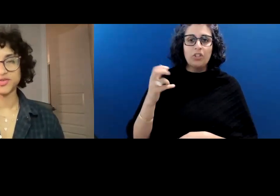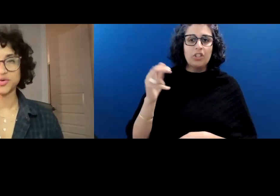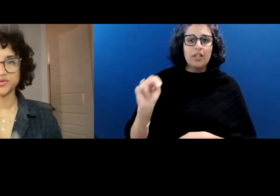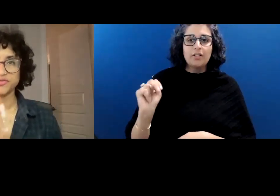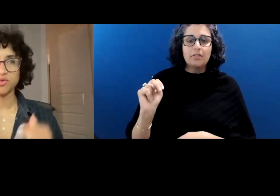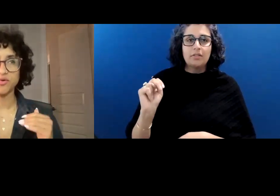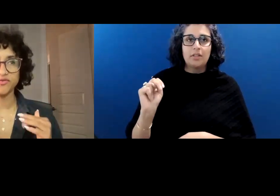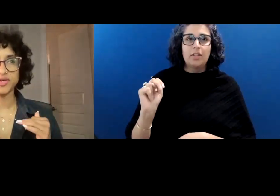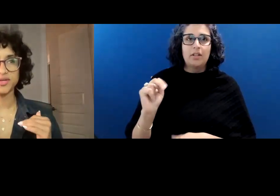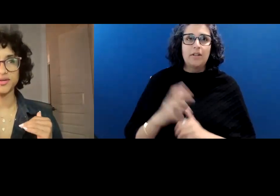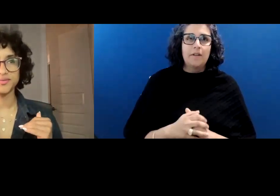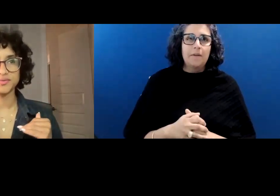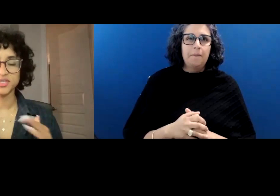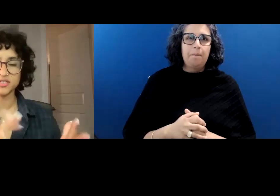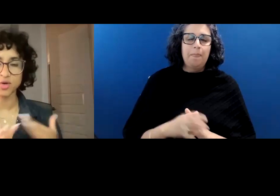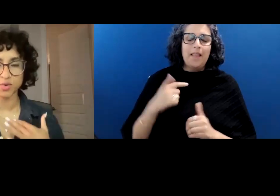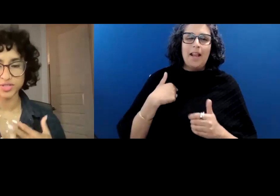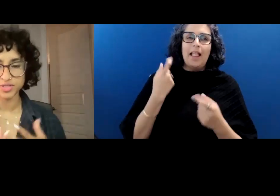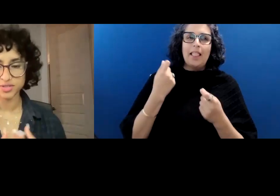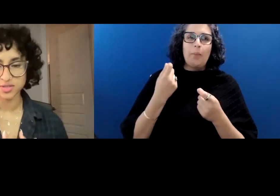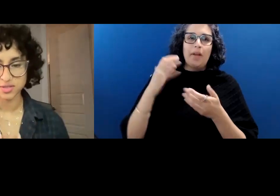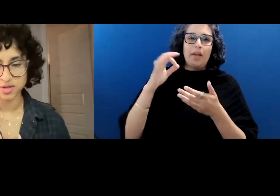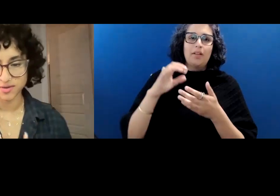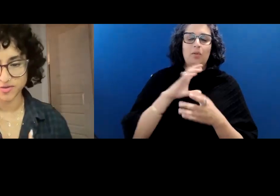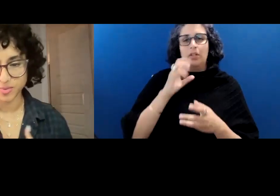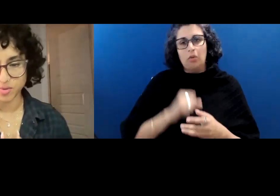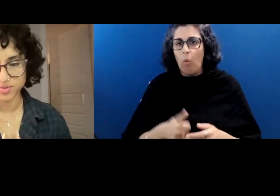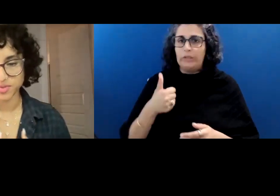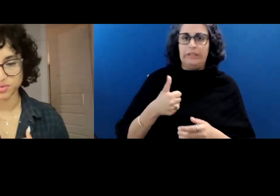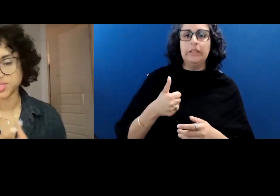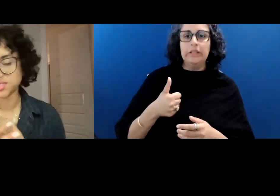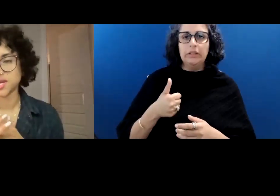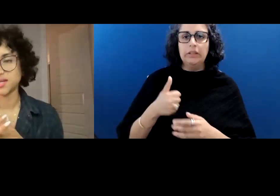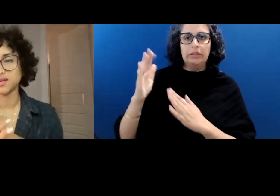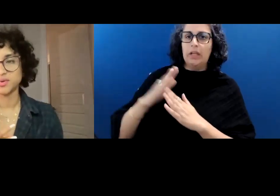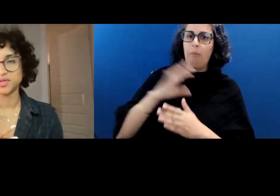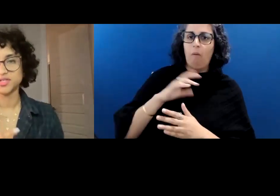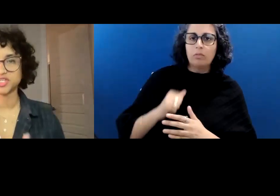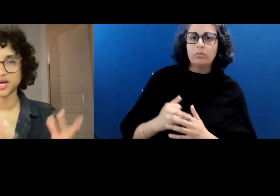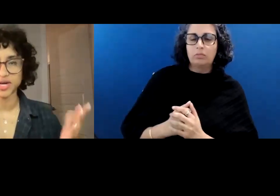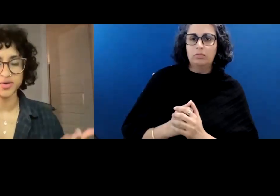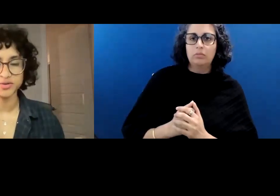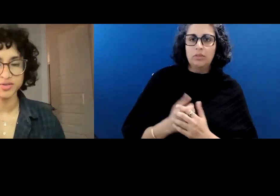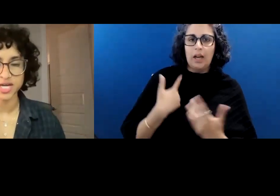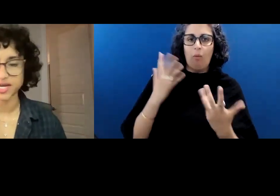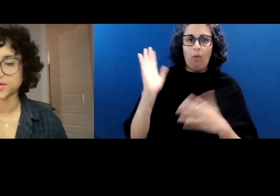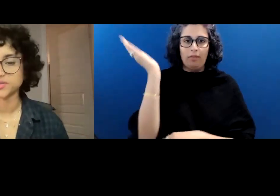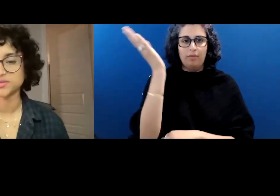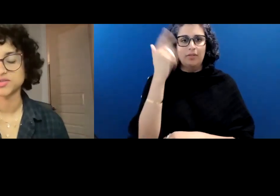I've sort of woven— This is the oldest of the phones I'm gonna reach tonight, and I wanna shoutout, Diode,